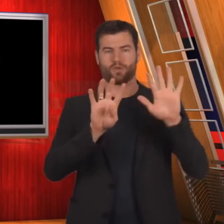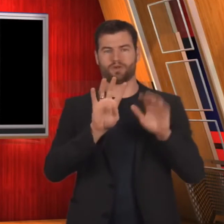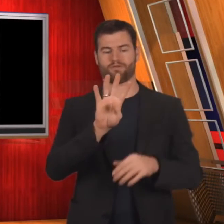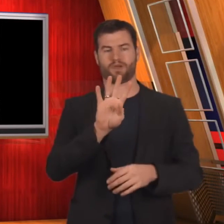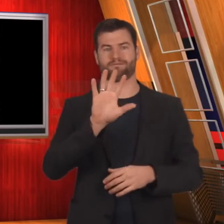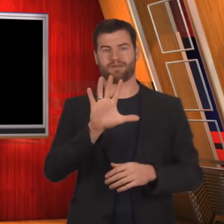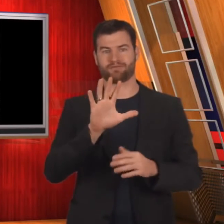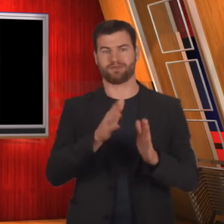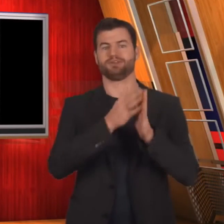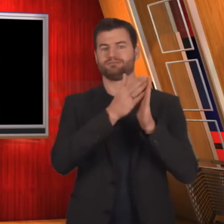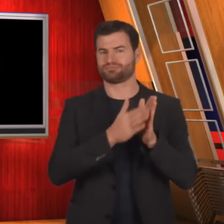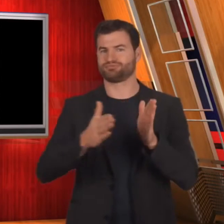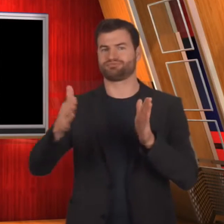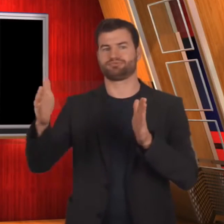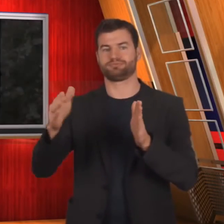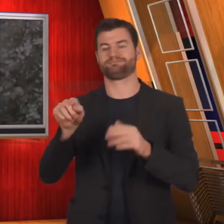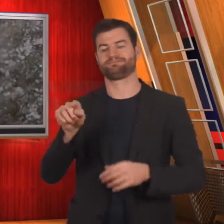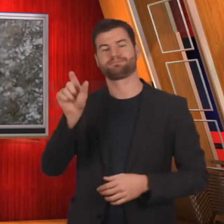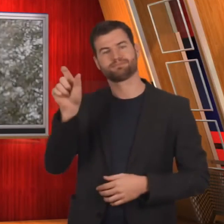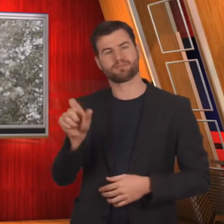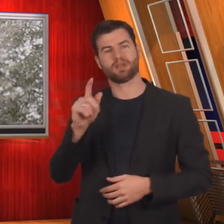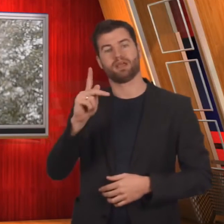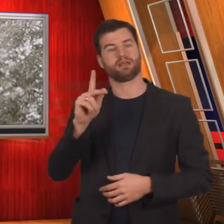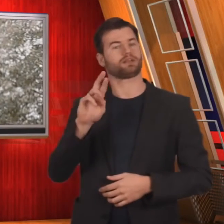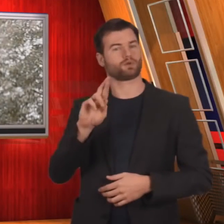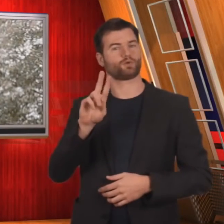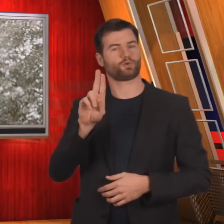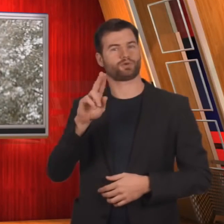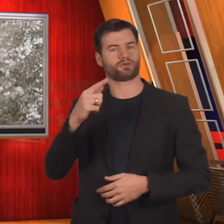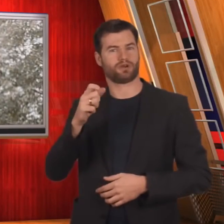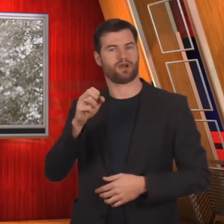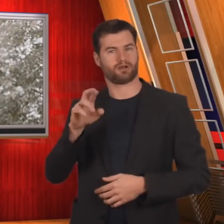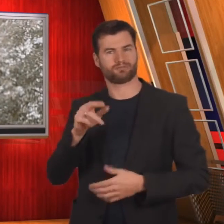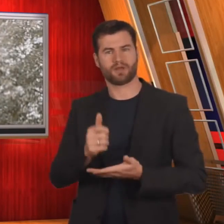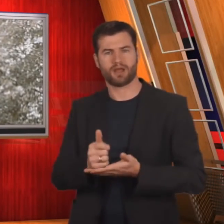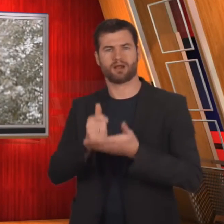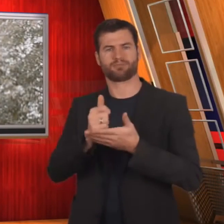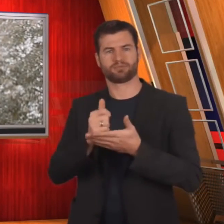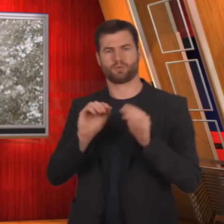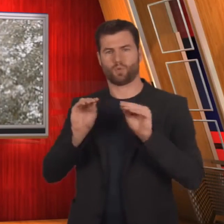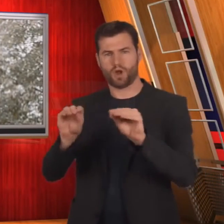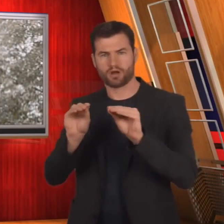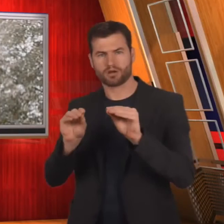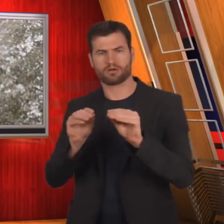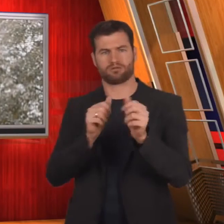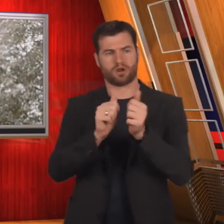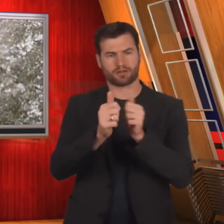Since 1945, Kruger helped build a network of